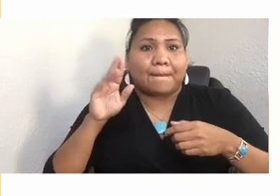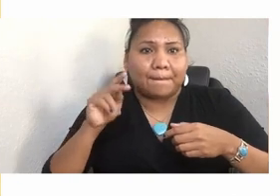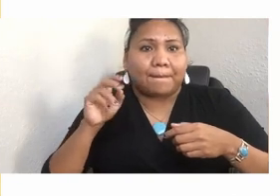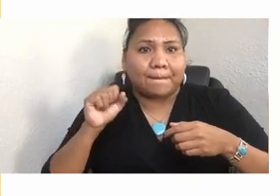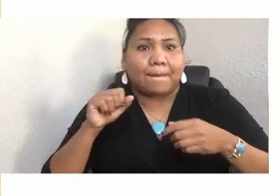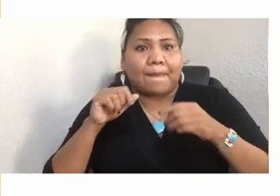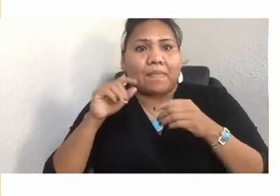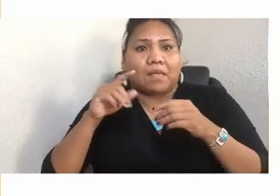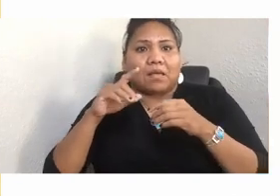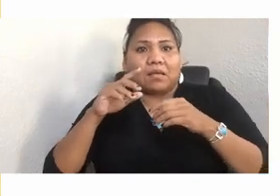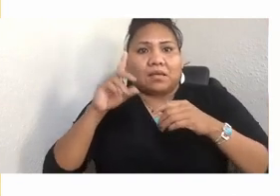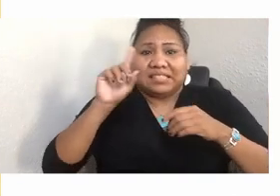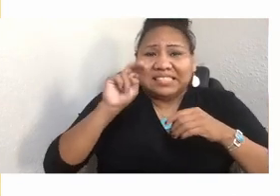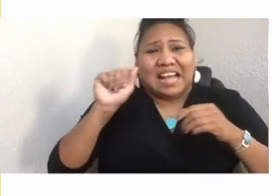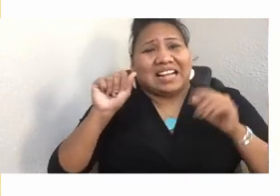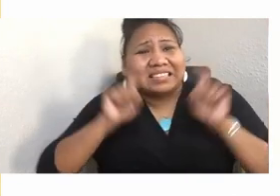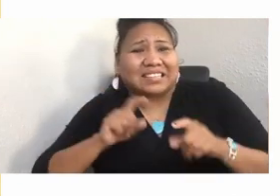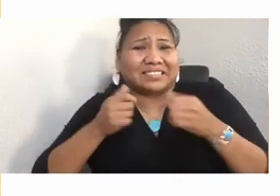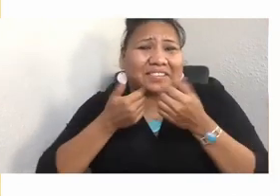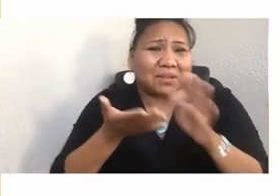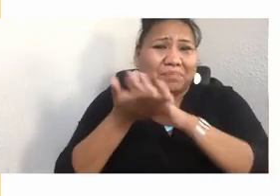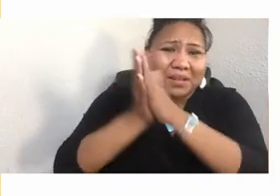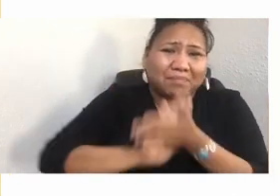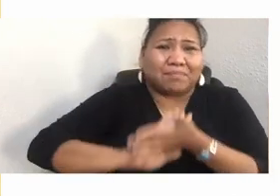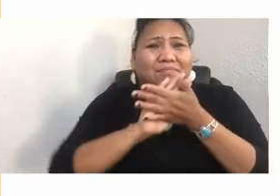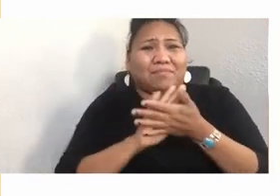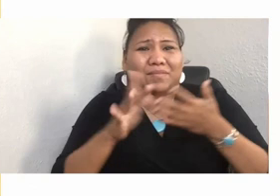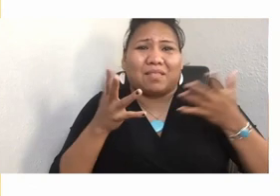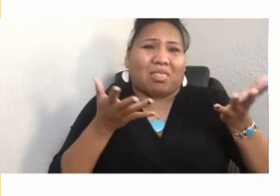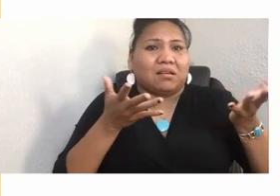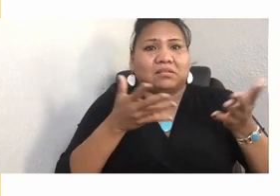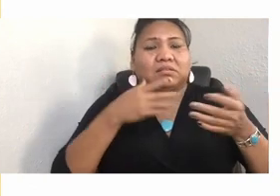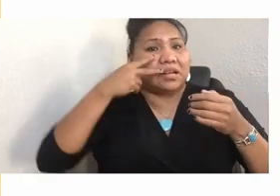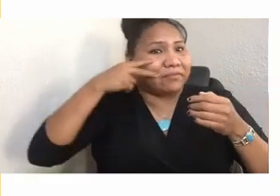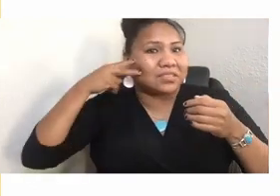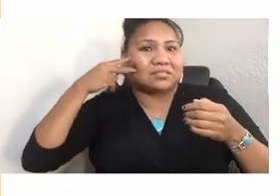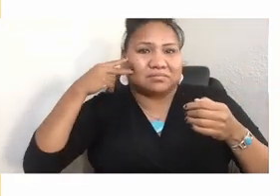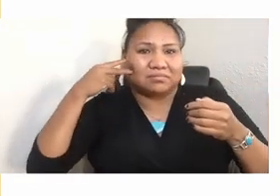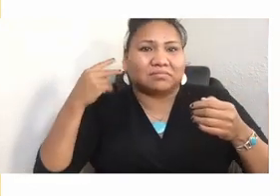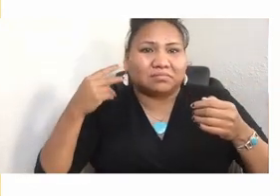It was during the whole Elizabeth Warren situation. To which, of course, she replied, of course not.